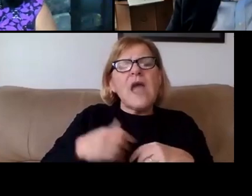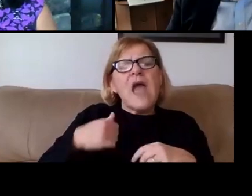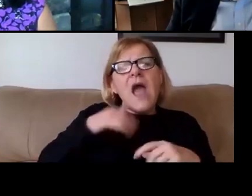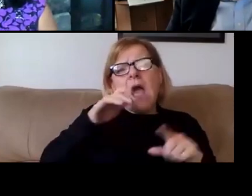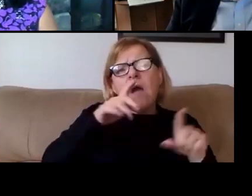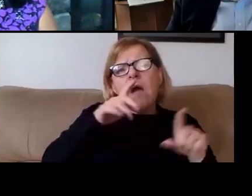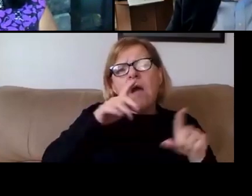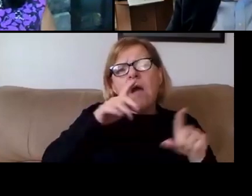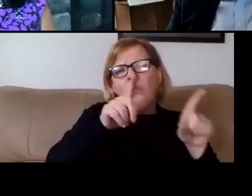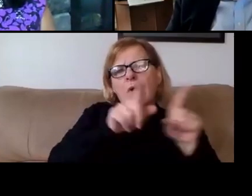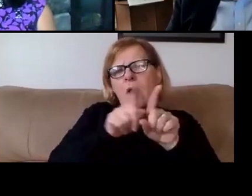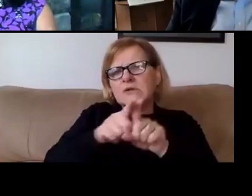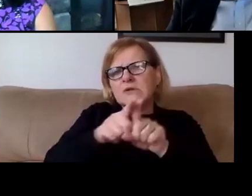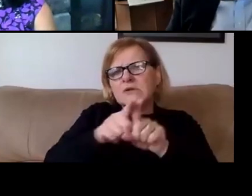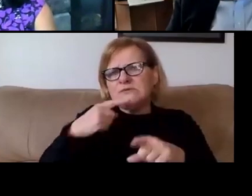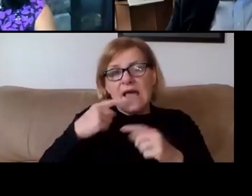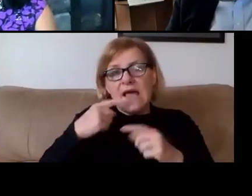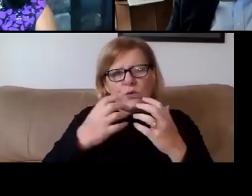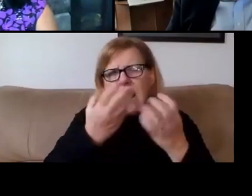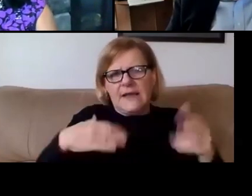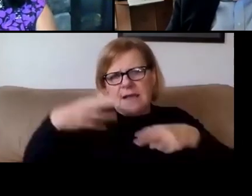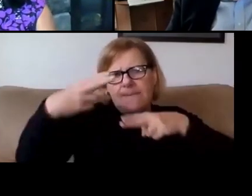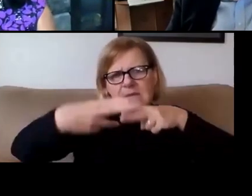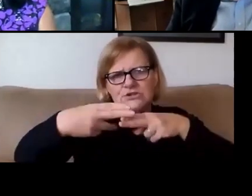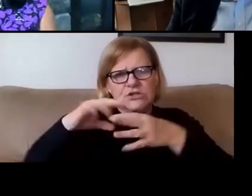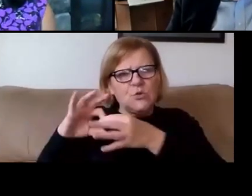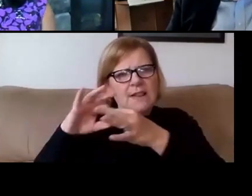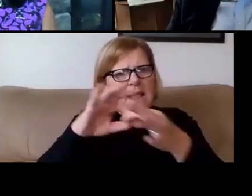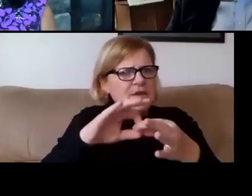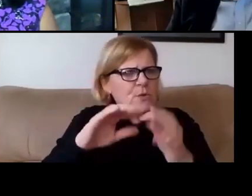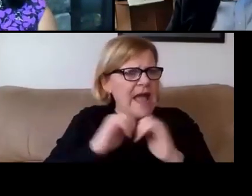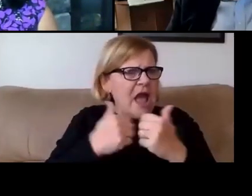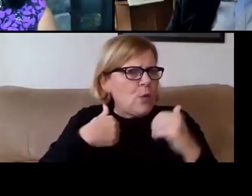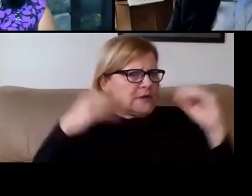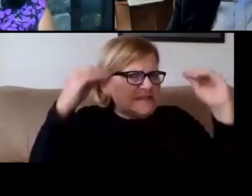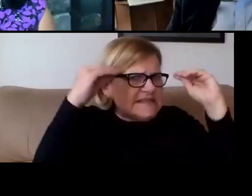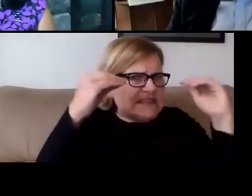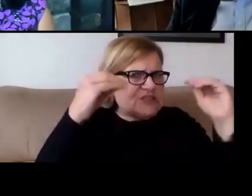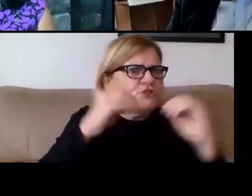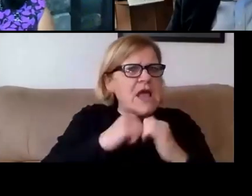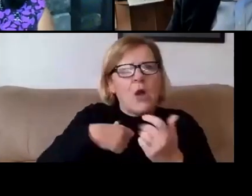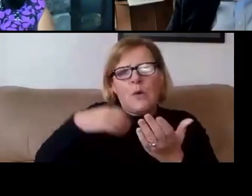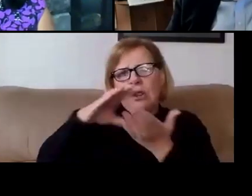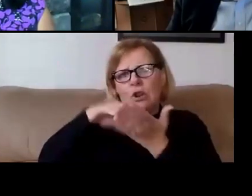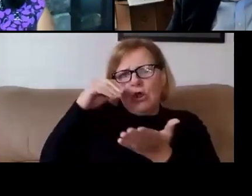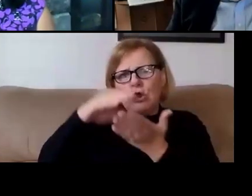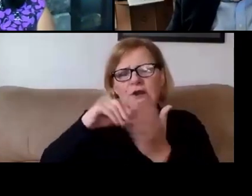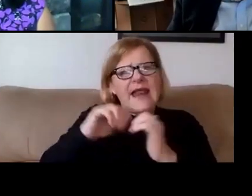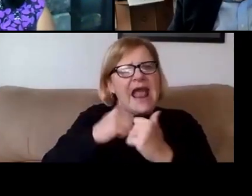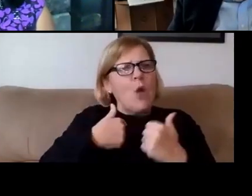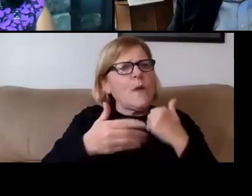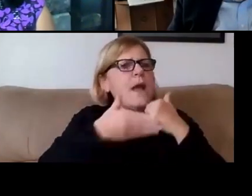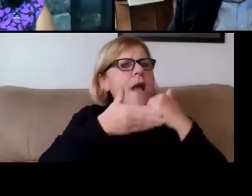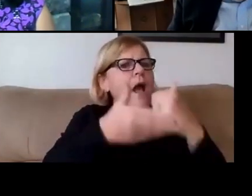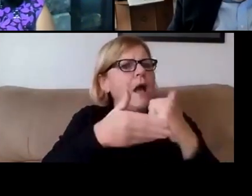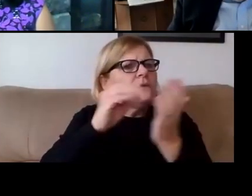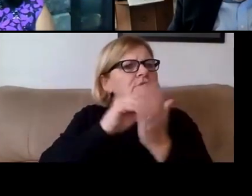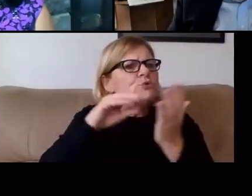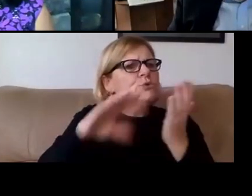so there's a lot of things that I mentioned that relate to how we teach and how we learn and how we help students understand